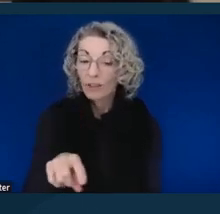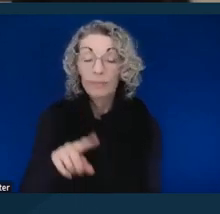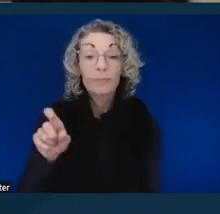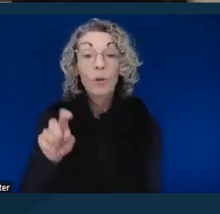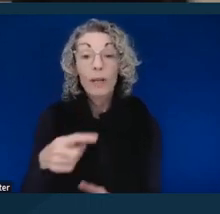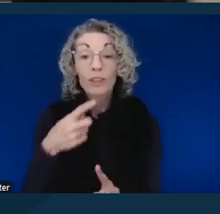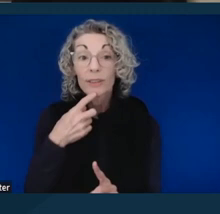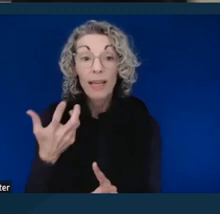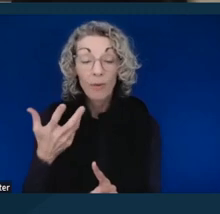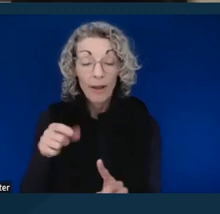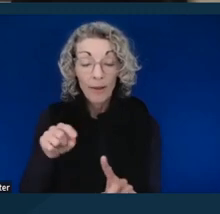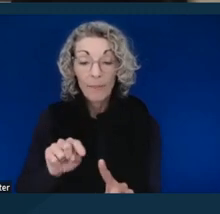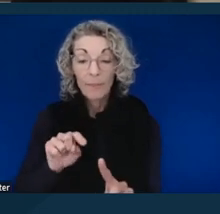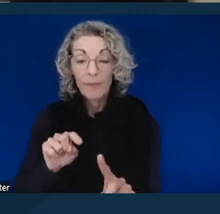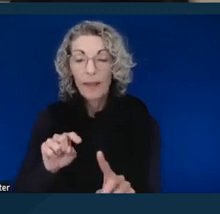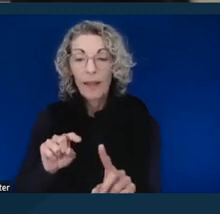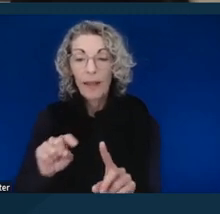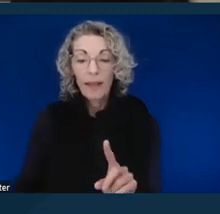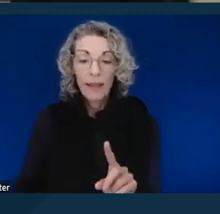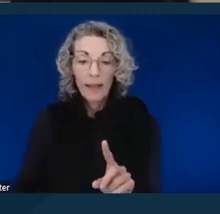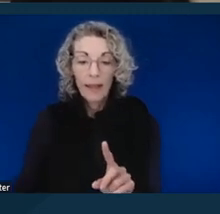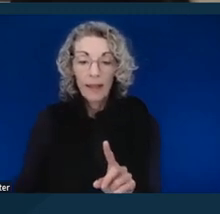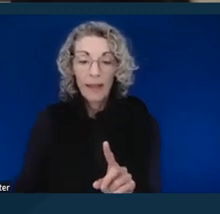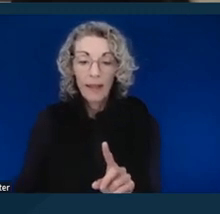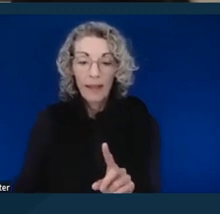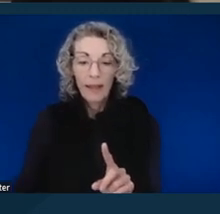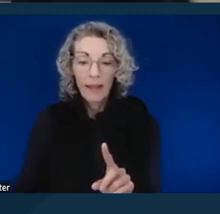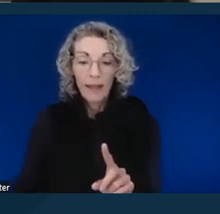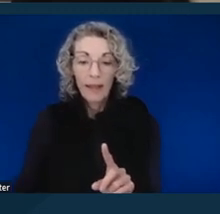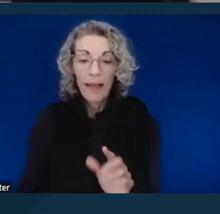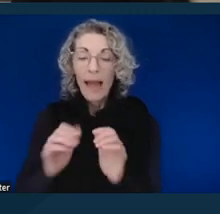how do we get the court interpreter coordinators,